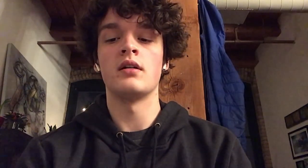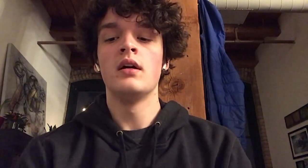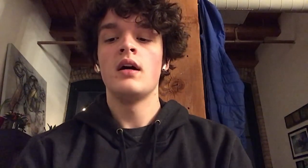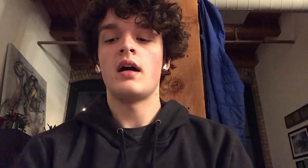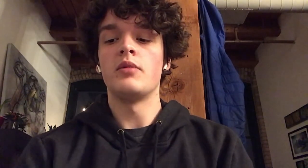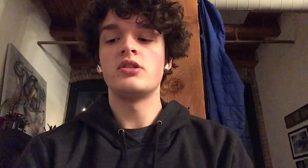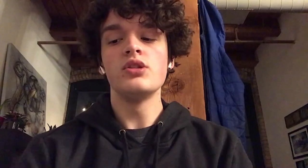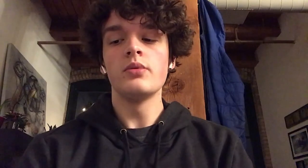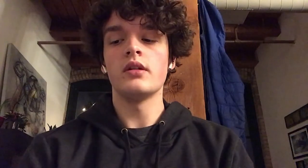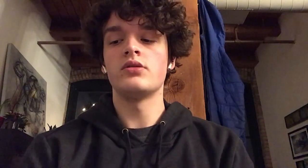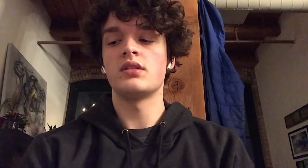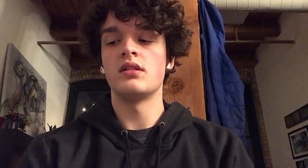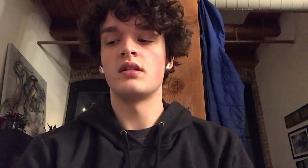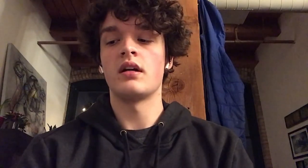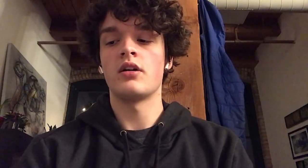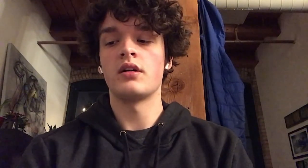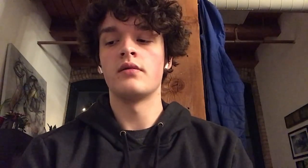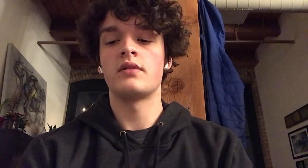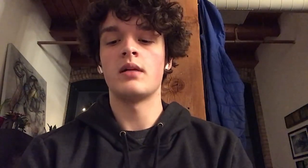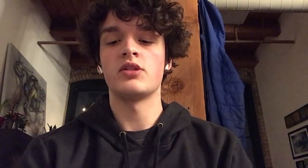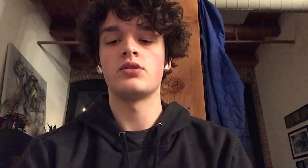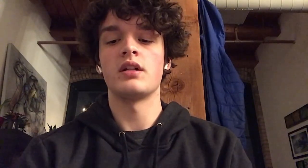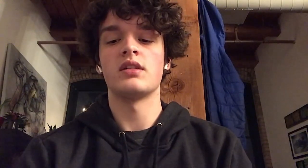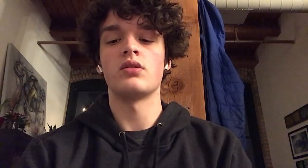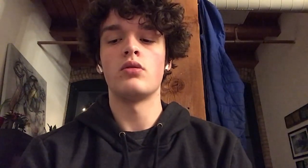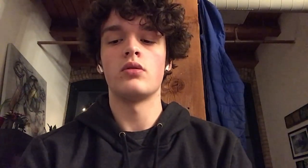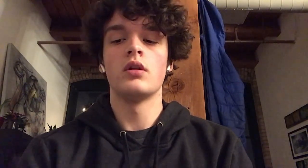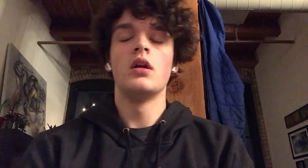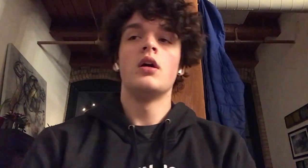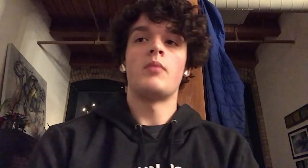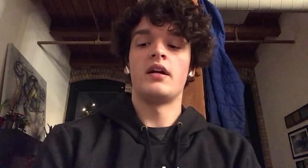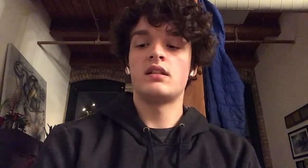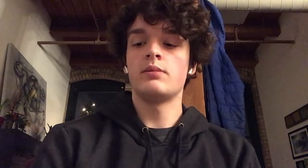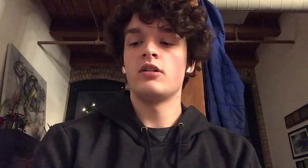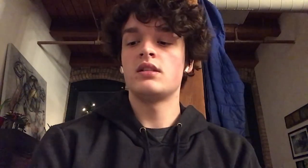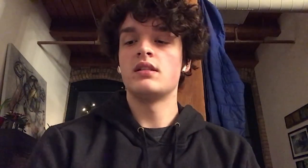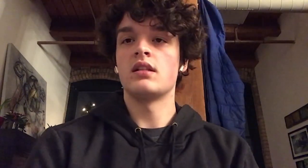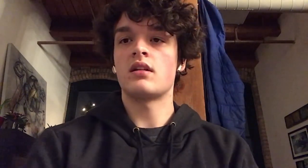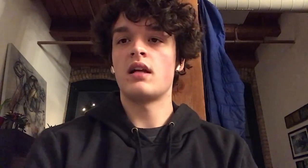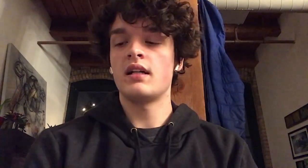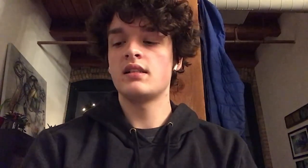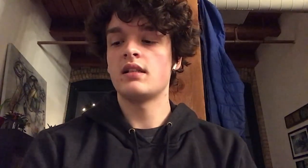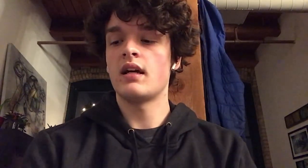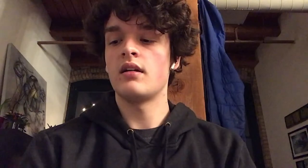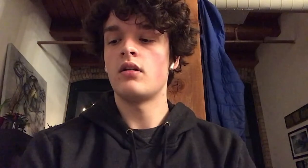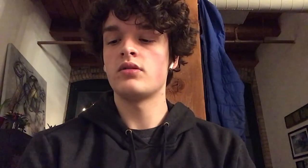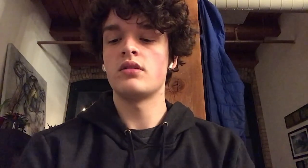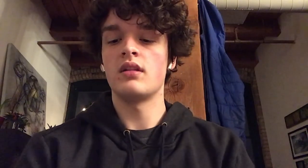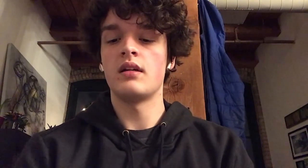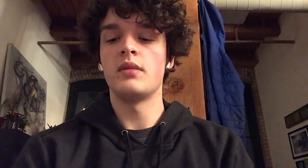teacher Doctor, Say provided had me super interested in the area of chemistry as a whole. My experiences in the class had